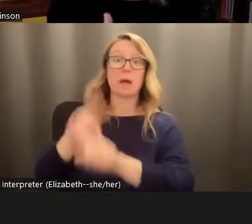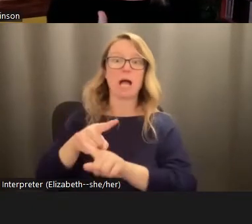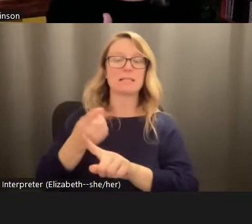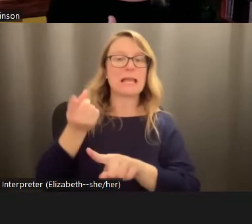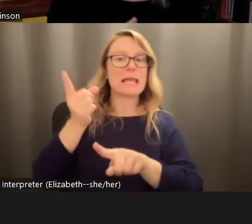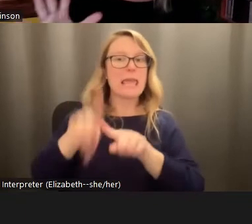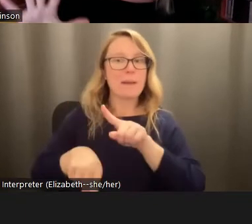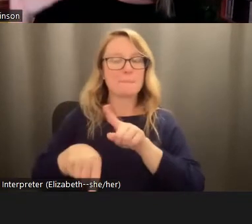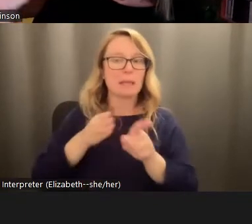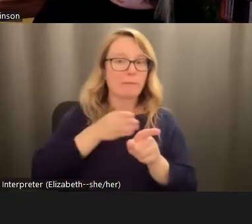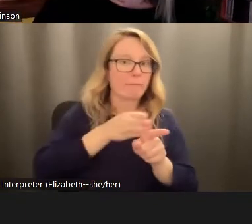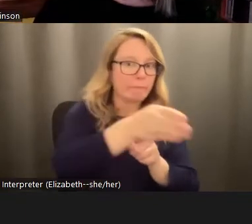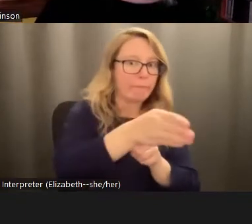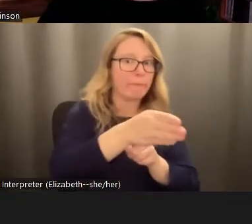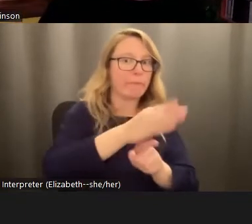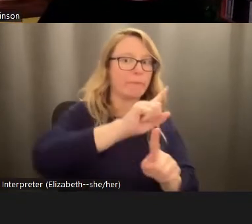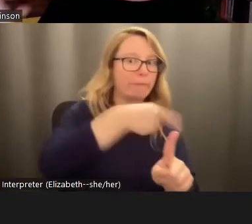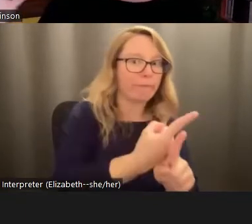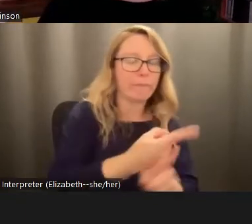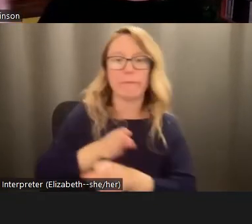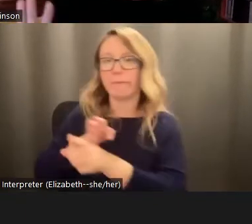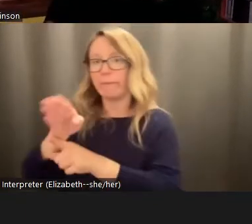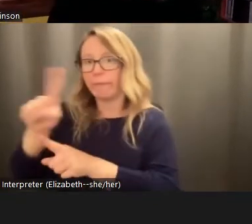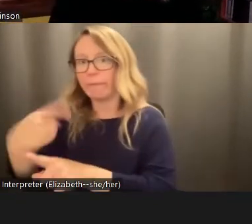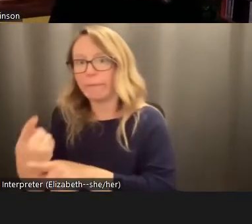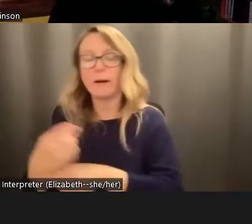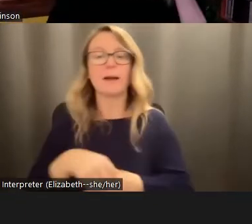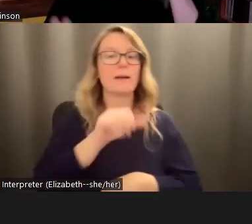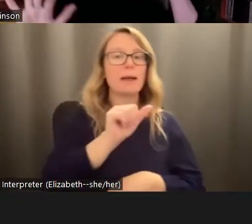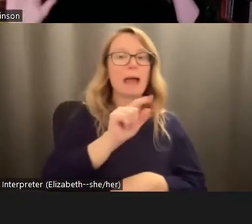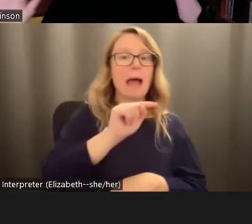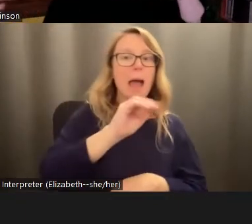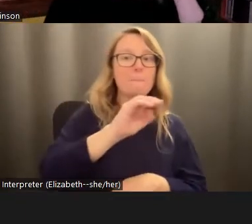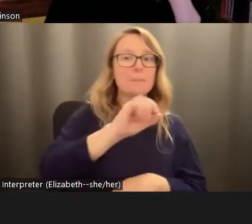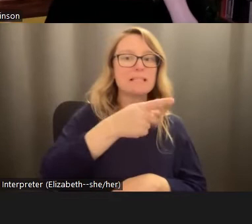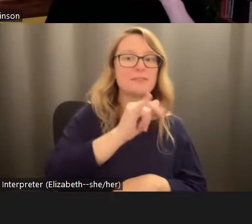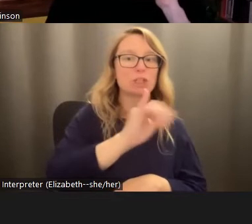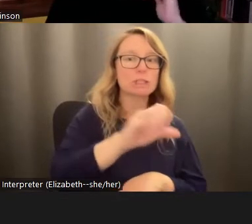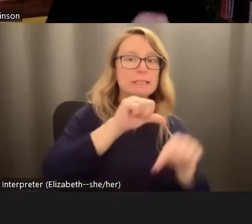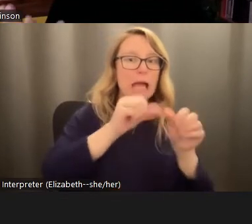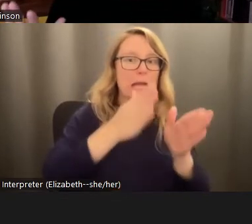specific like this is something for atmospheric scientists to respond to or this is just something for policymakers to